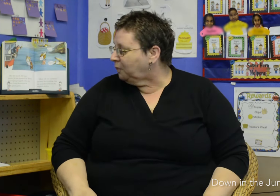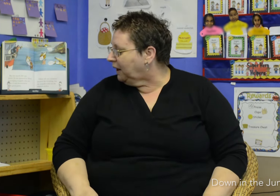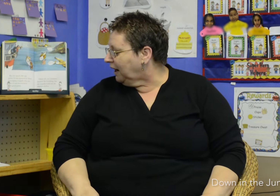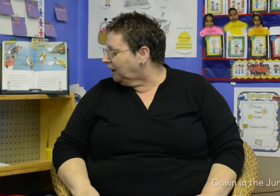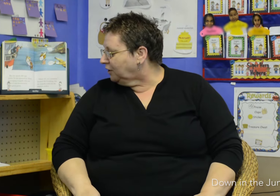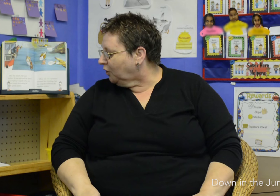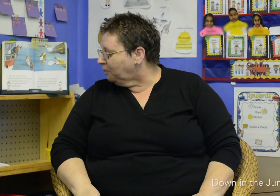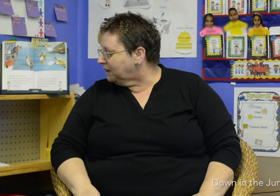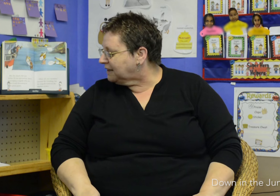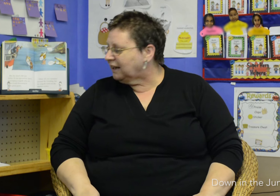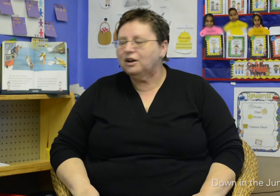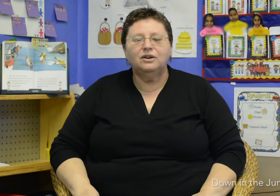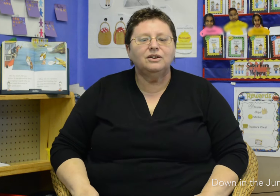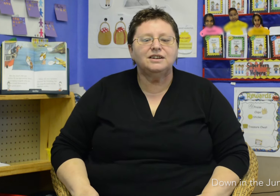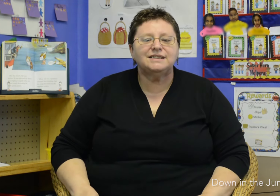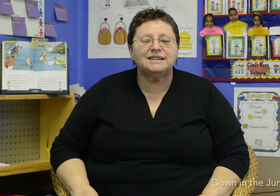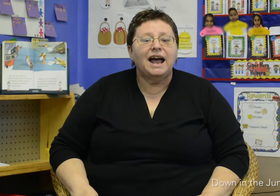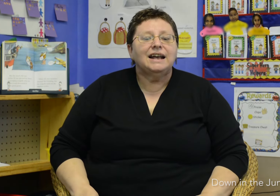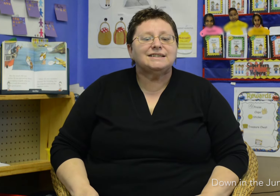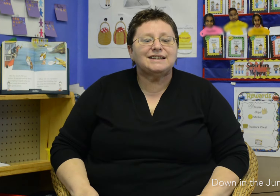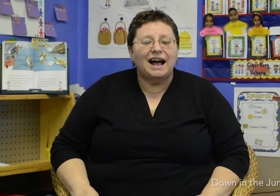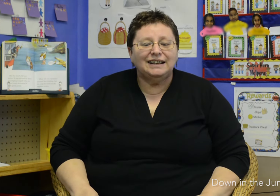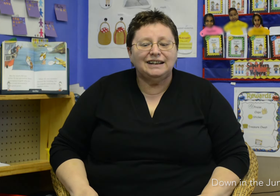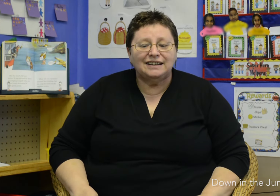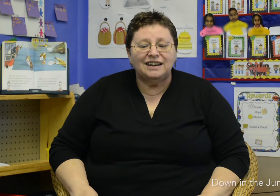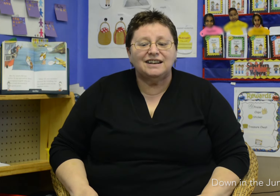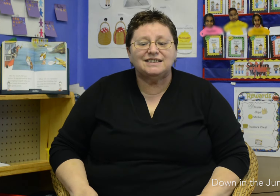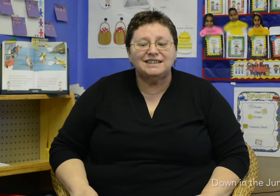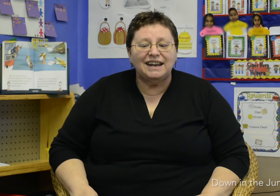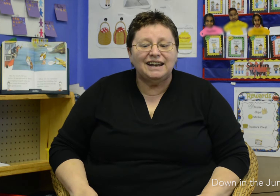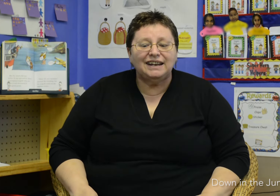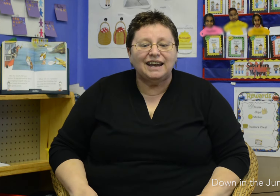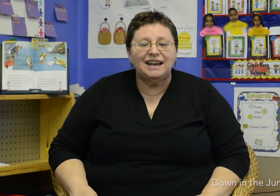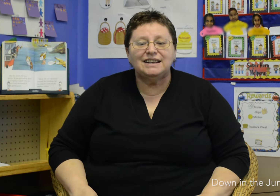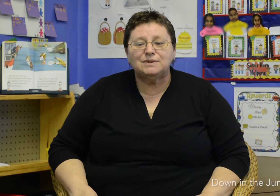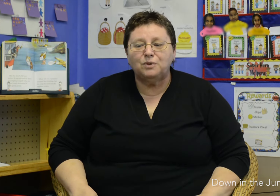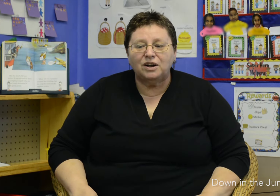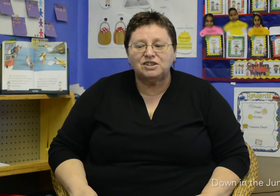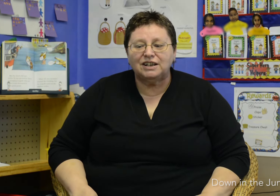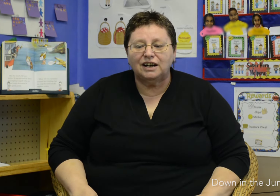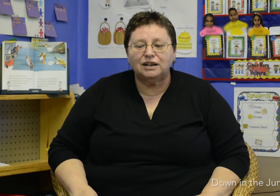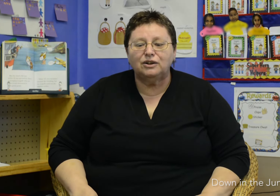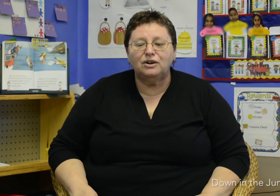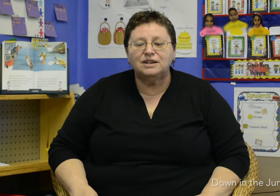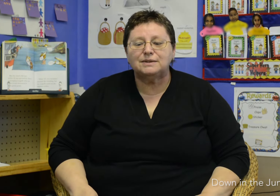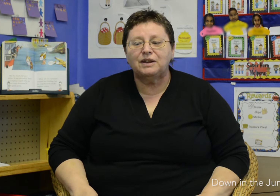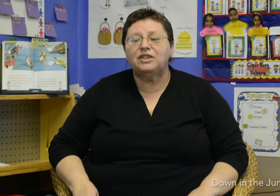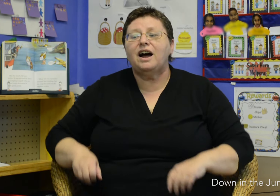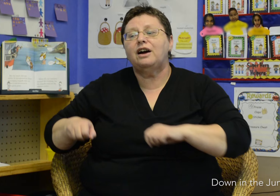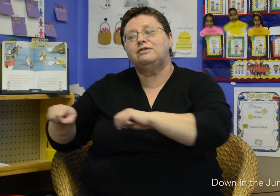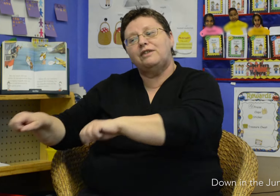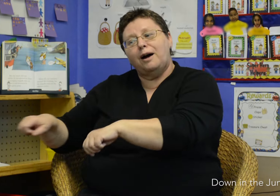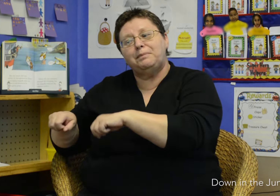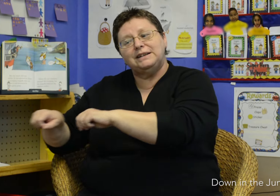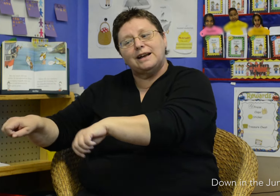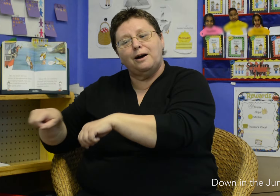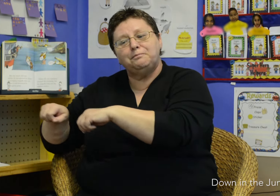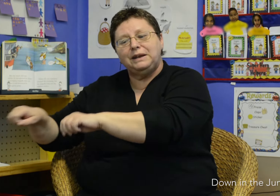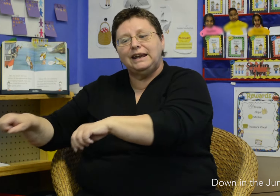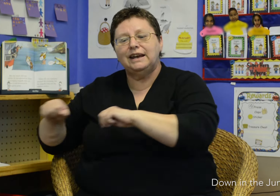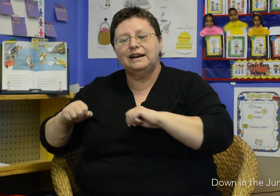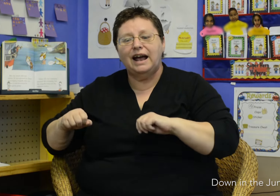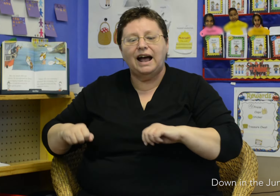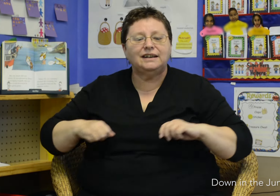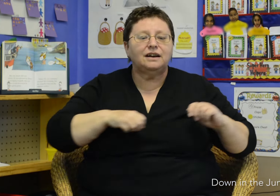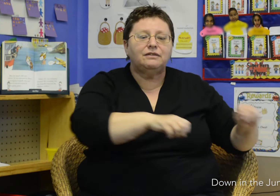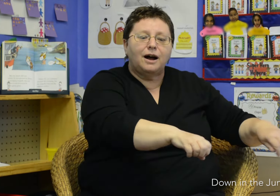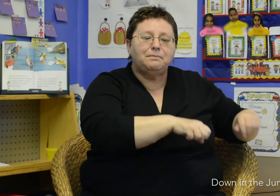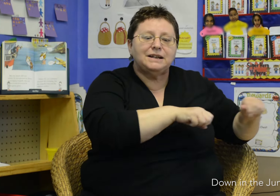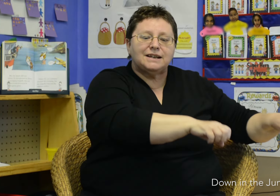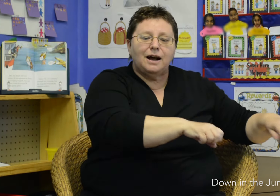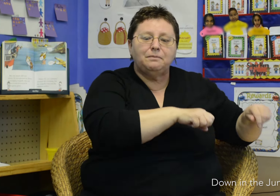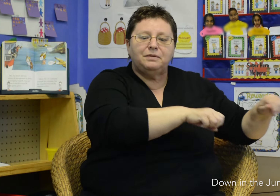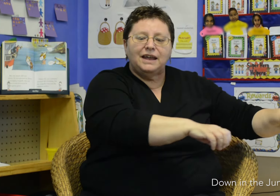jungle where nobody goes, Sally the Snake is washing her clothes with a rub-a-dub here and